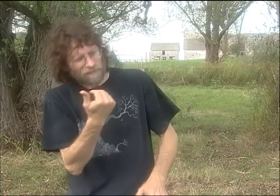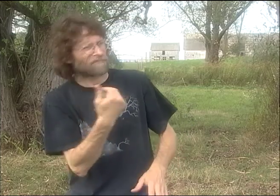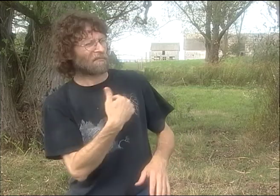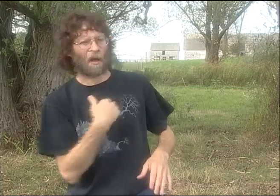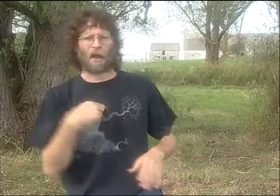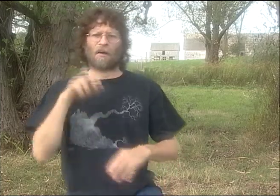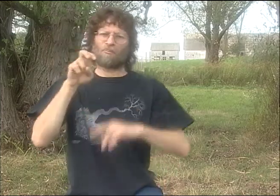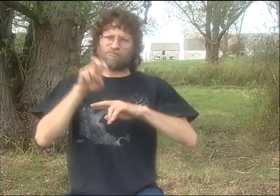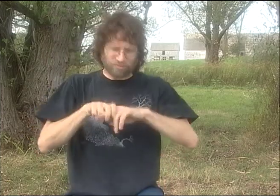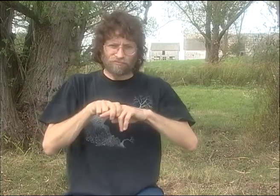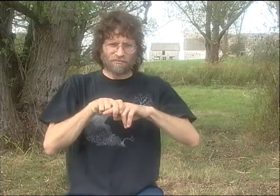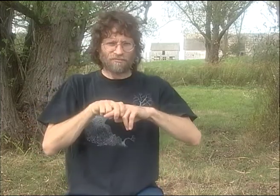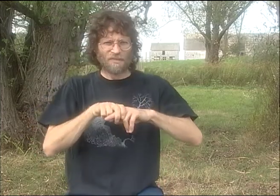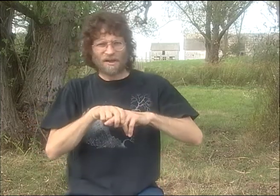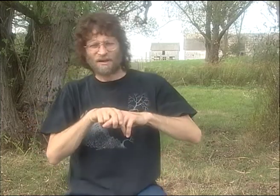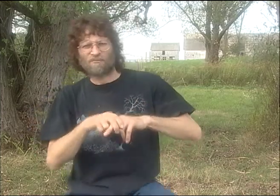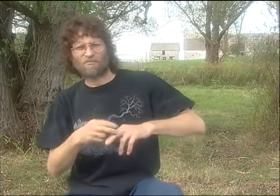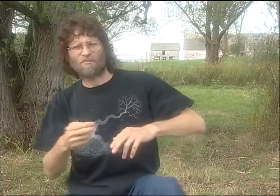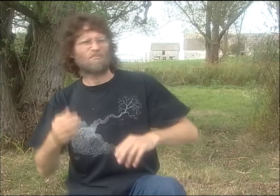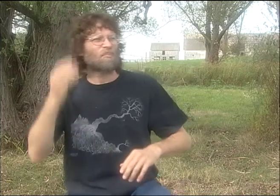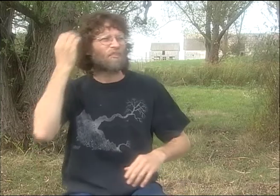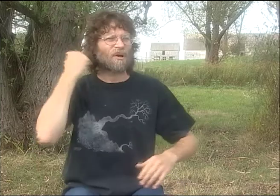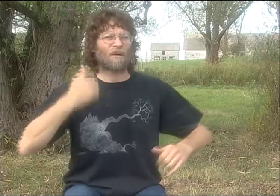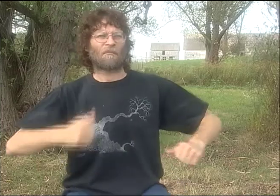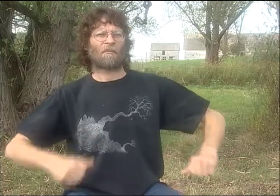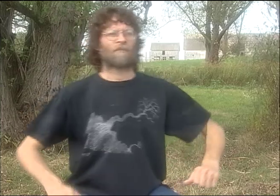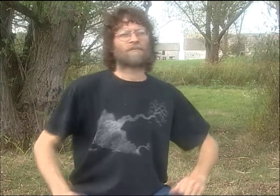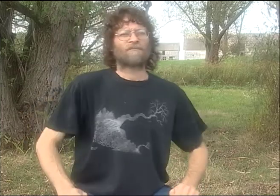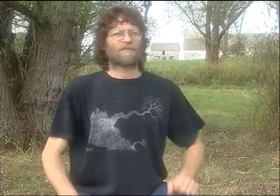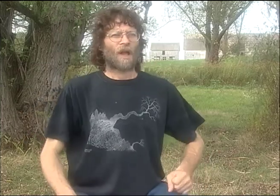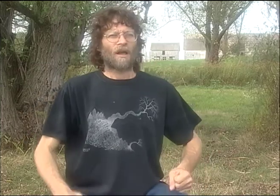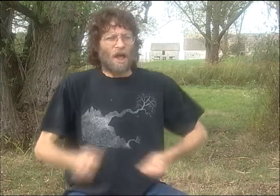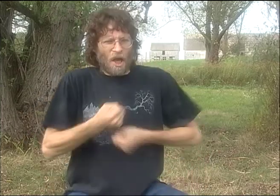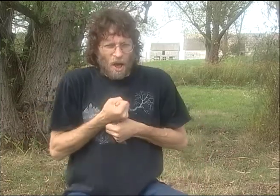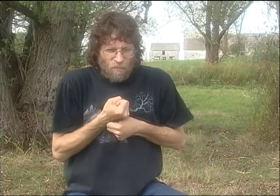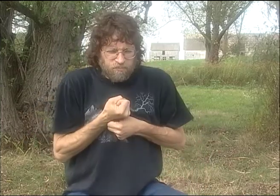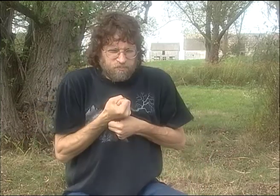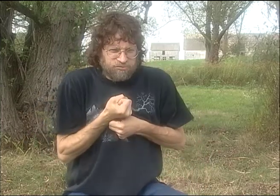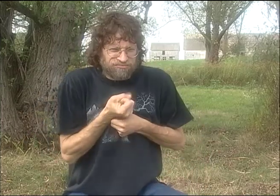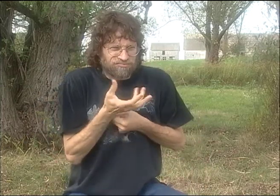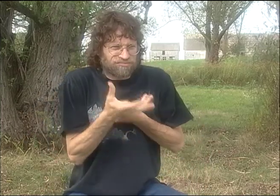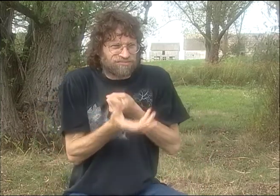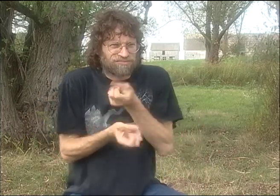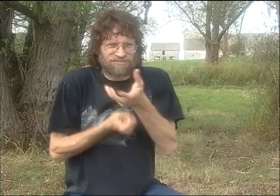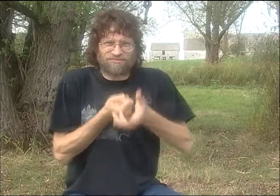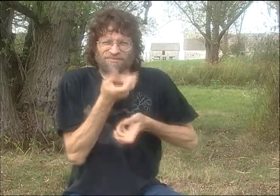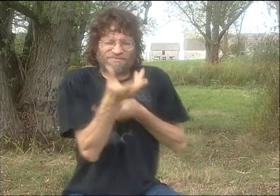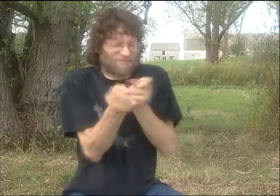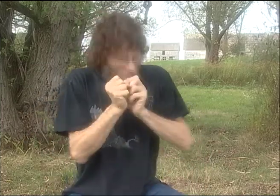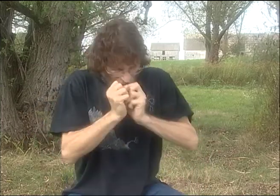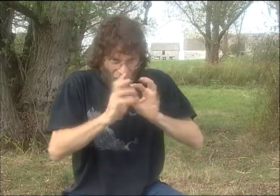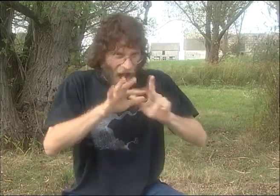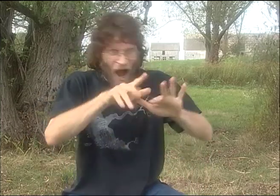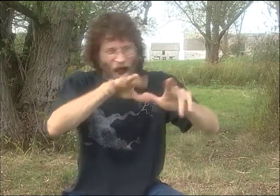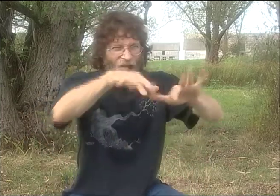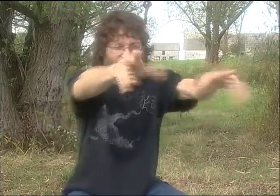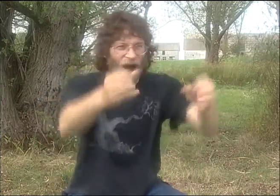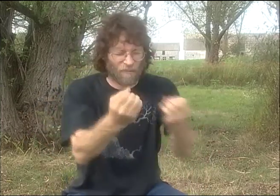BUT ANYWAY, PETER INVITED ME IN AND WE SAT DOWN AND PETER JUST SORT OF SPONTANEOUSLY